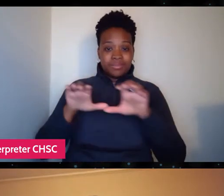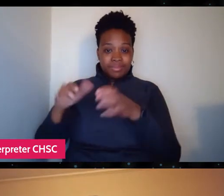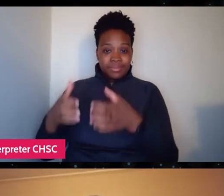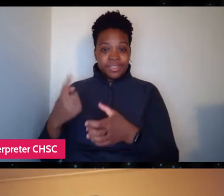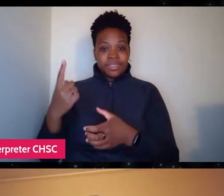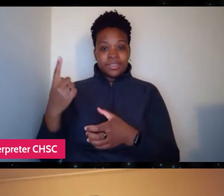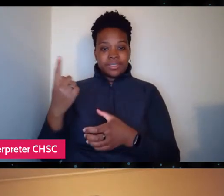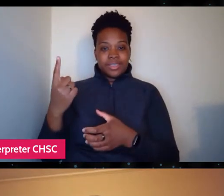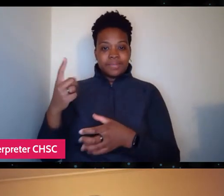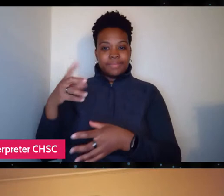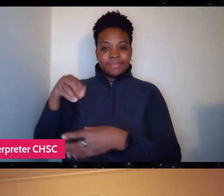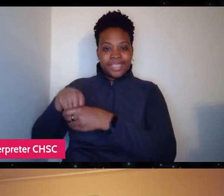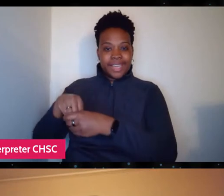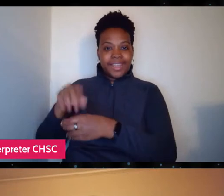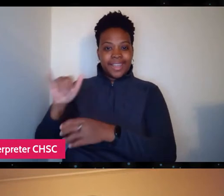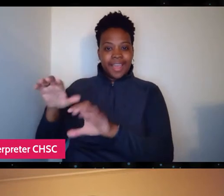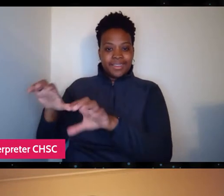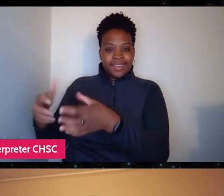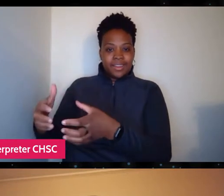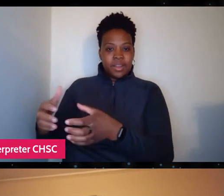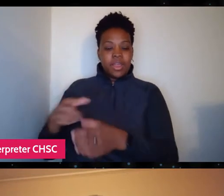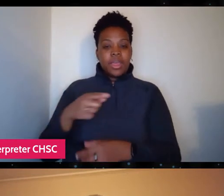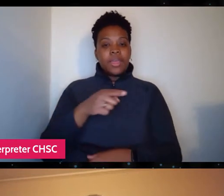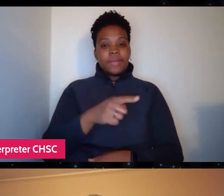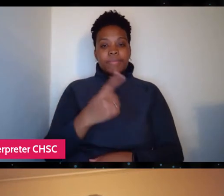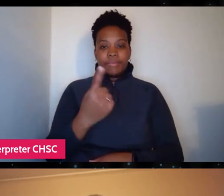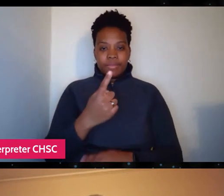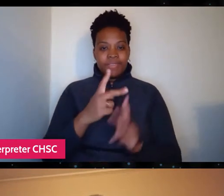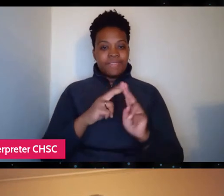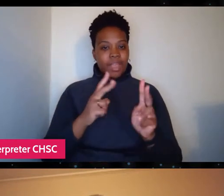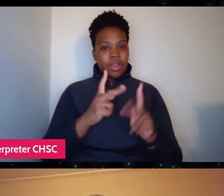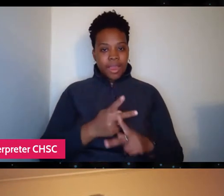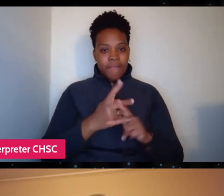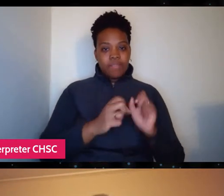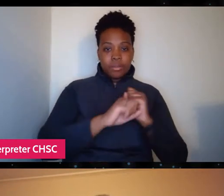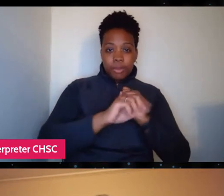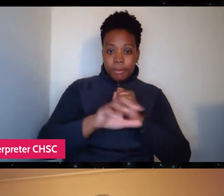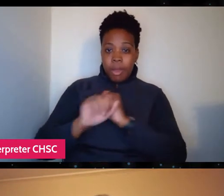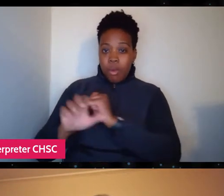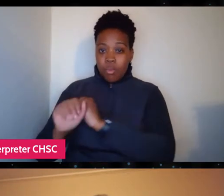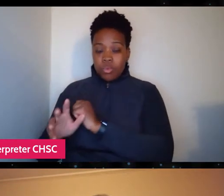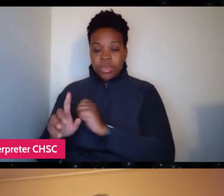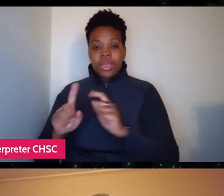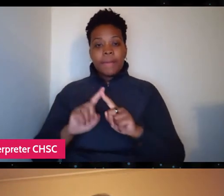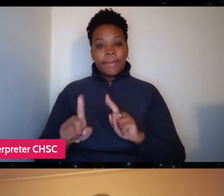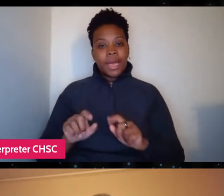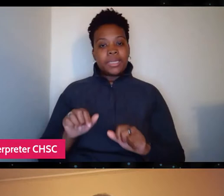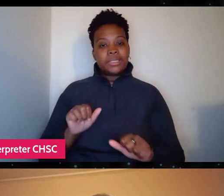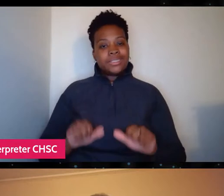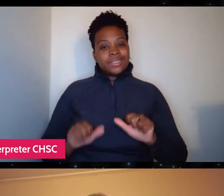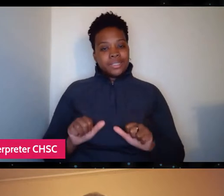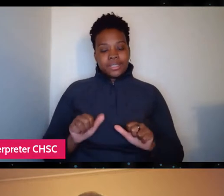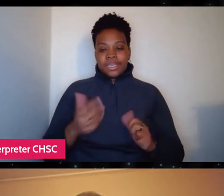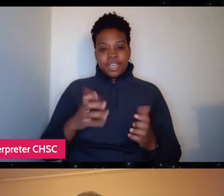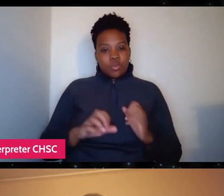So he was always very careful to promote the cause but very reluctant to promote himself in the process,